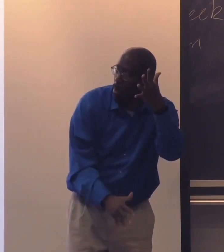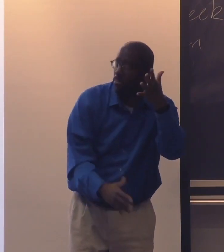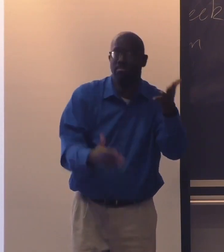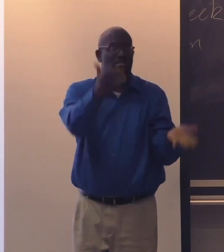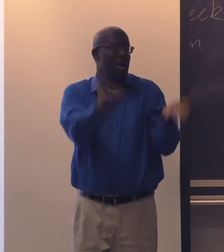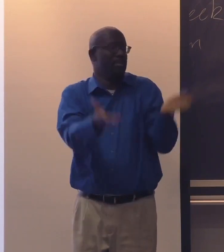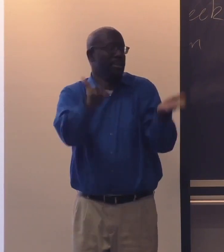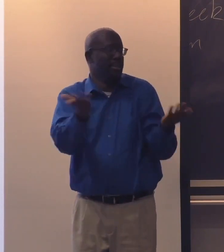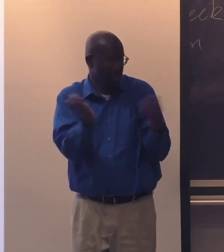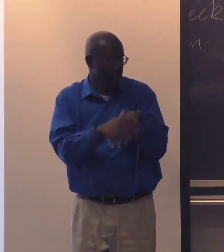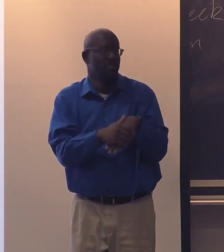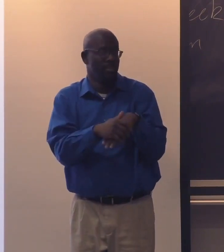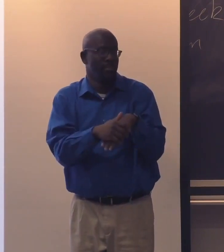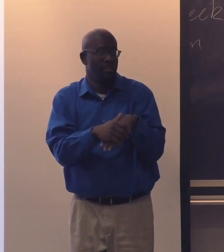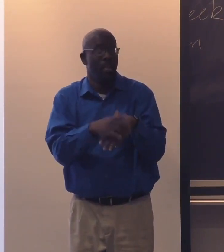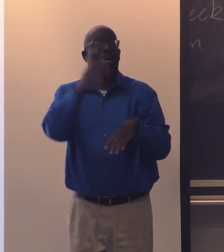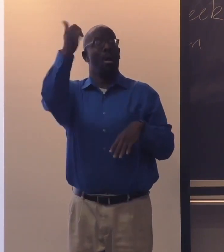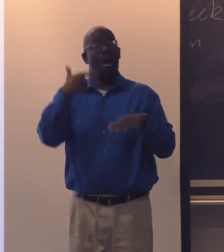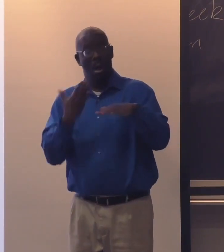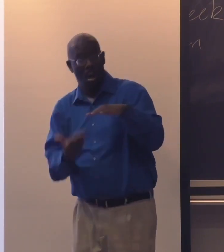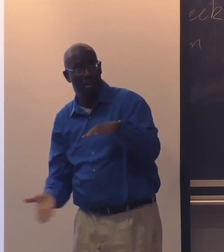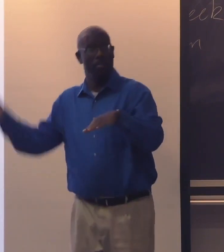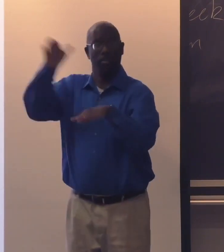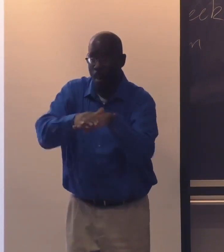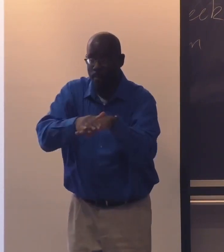criminal. There are many connotations that come up.